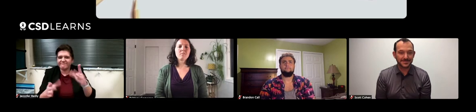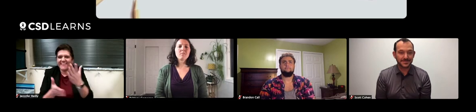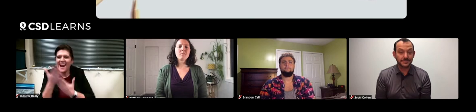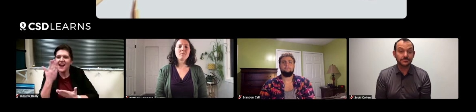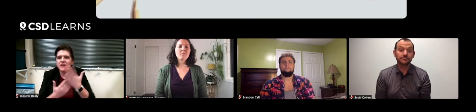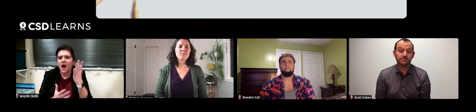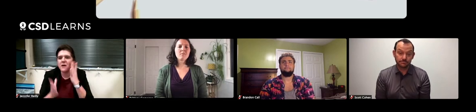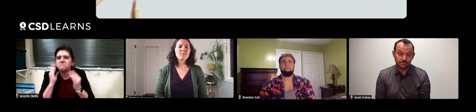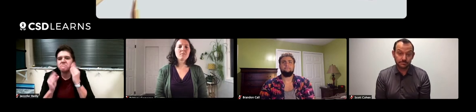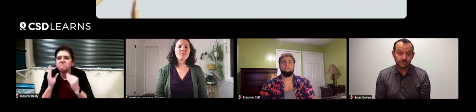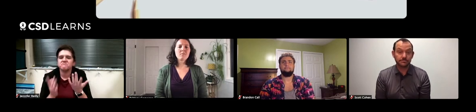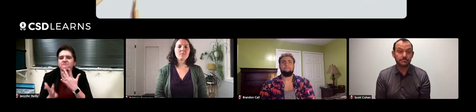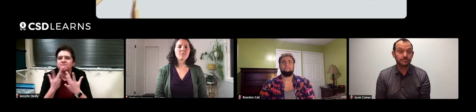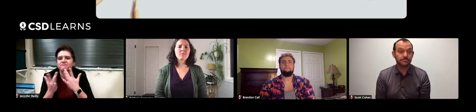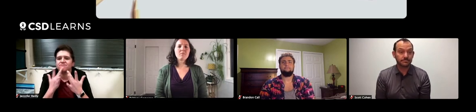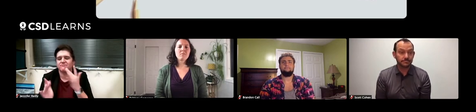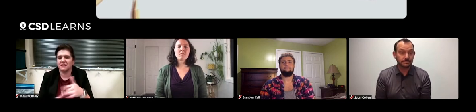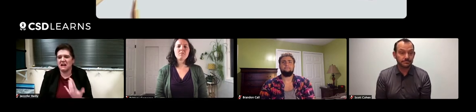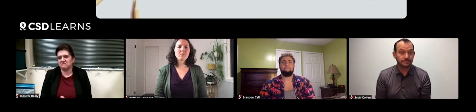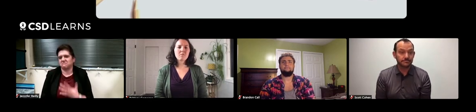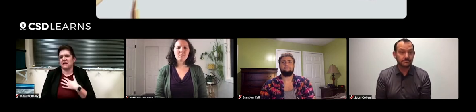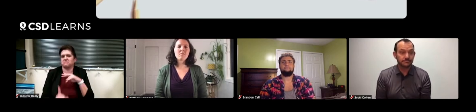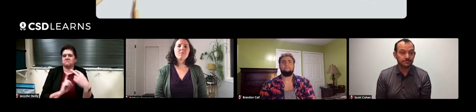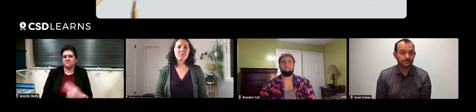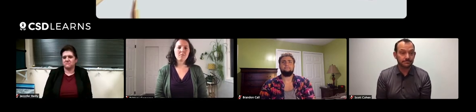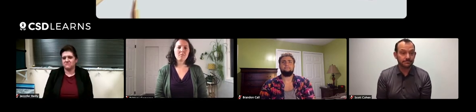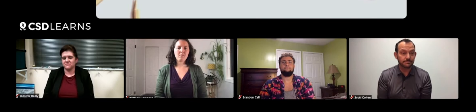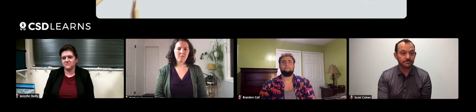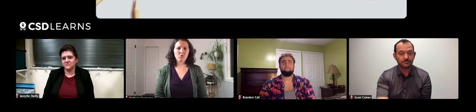hands-on, getting that experience. That's my take on it.